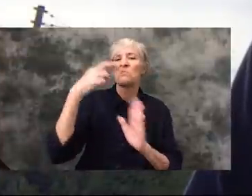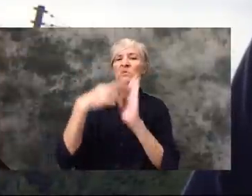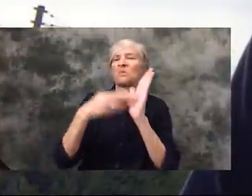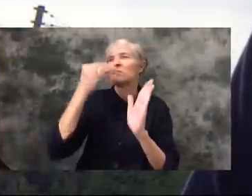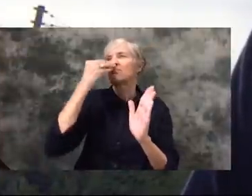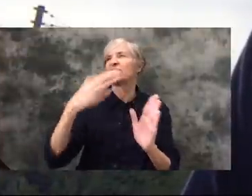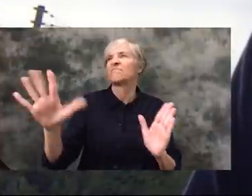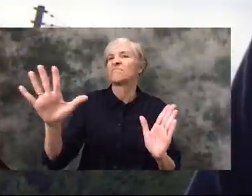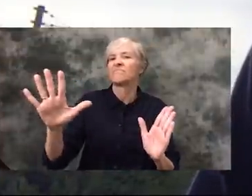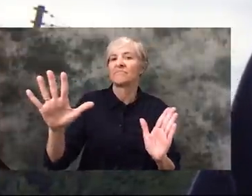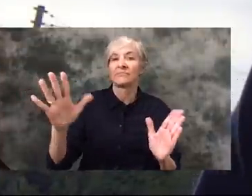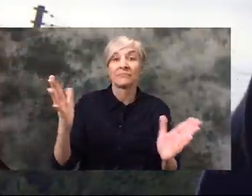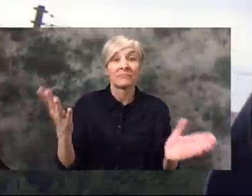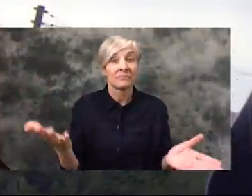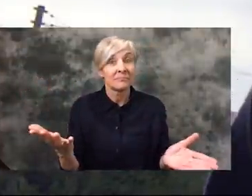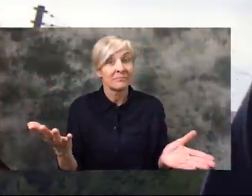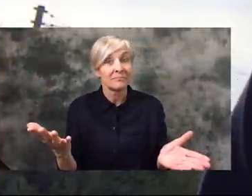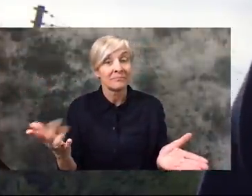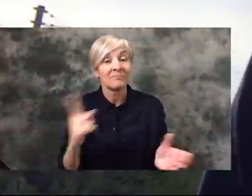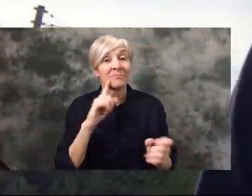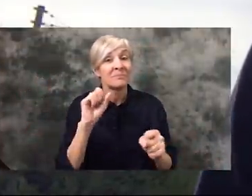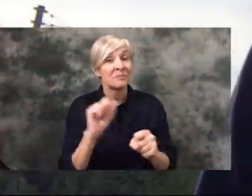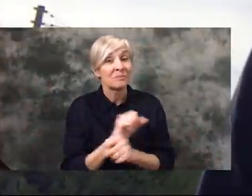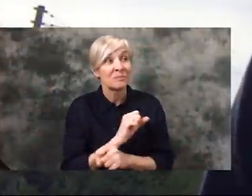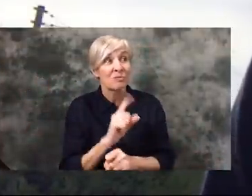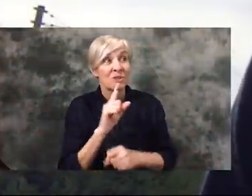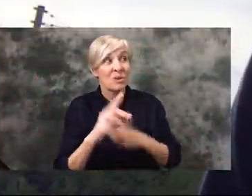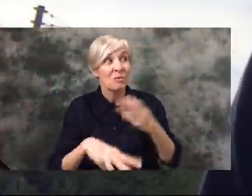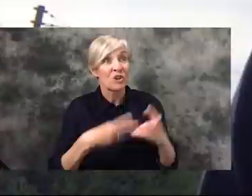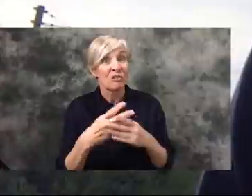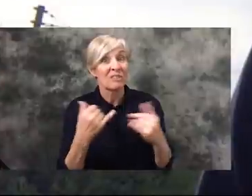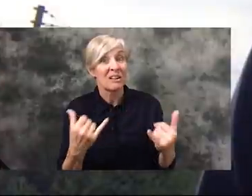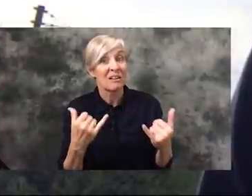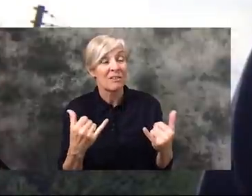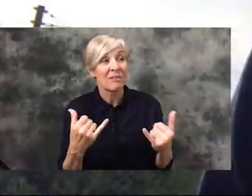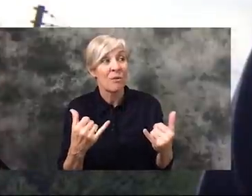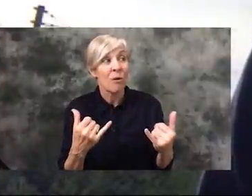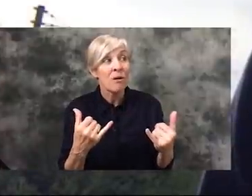don't care about them. But in reality